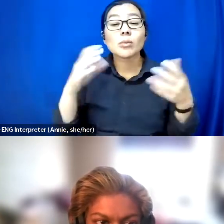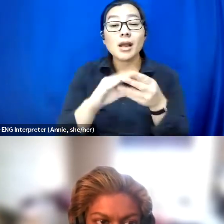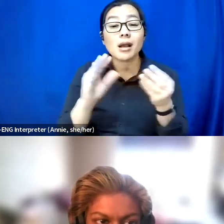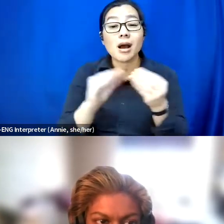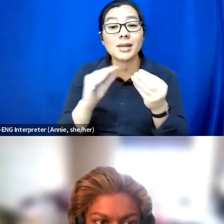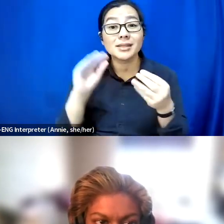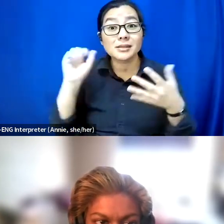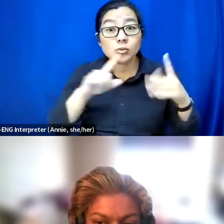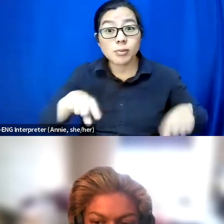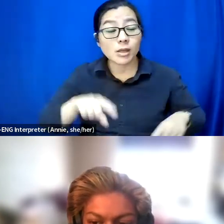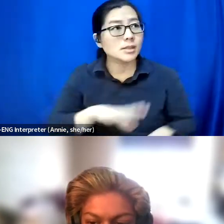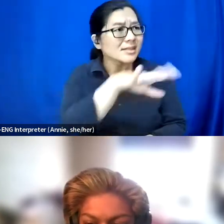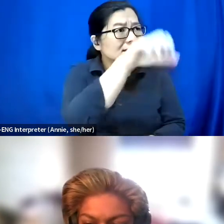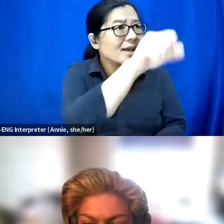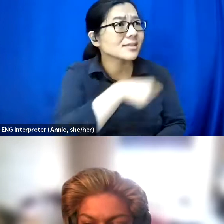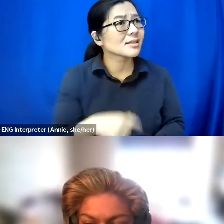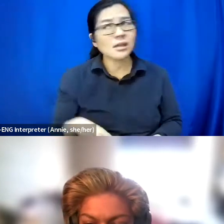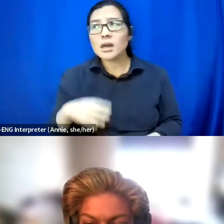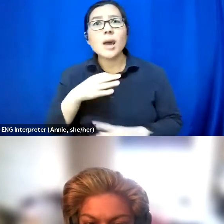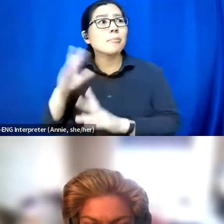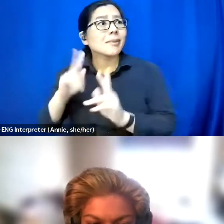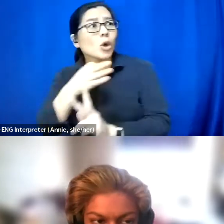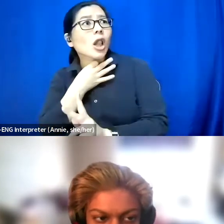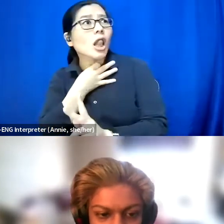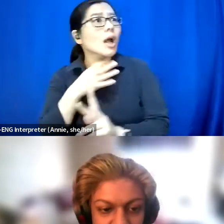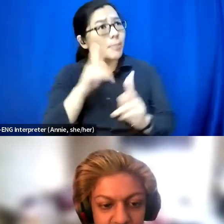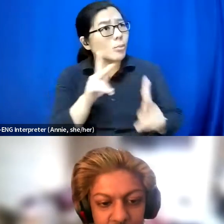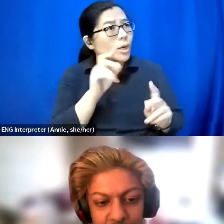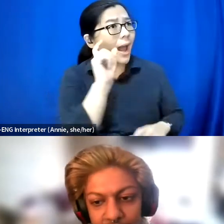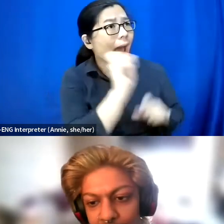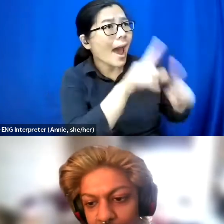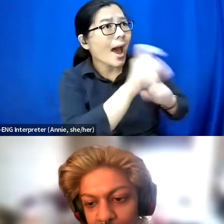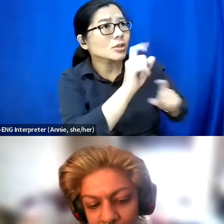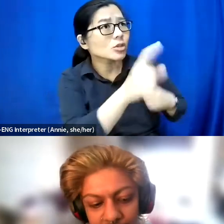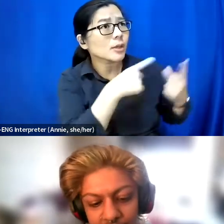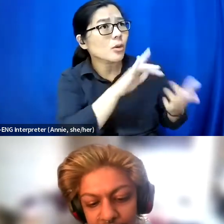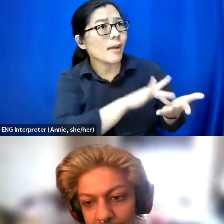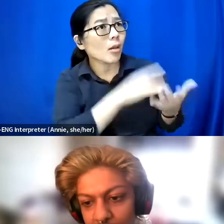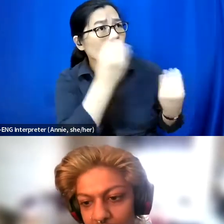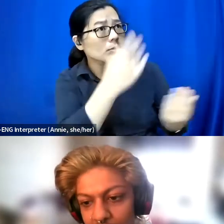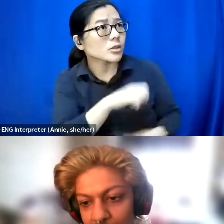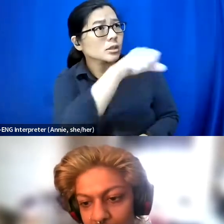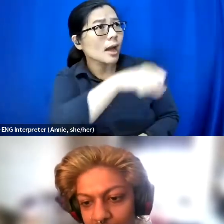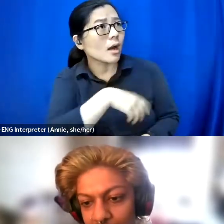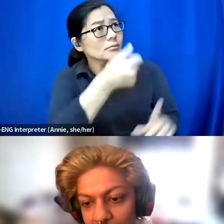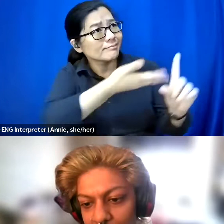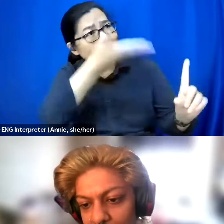You do. There's something wrong with being curious. People come up to you and ask you about your medical information like you're a disabled person, and we can see